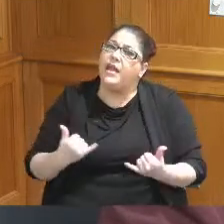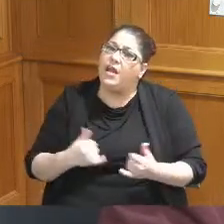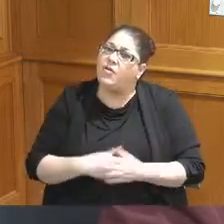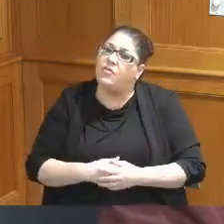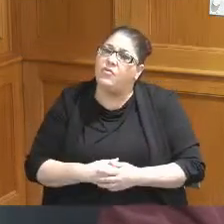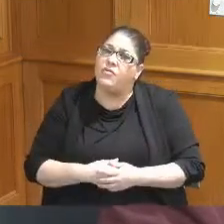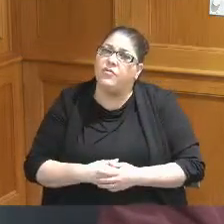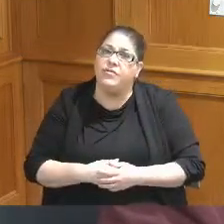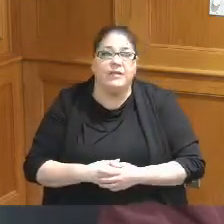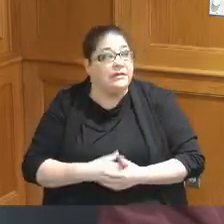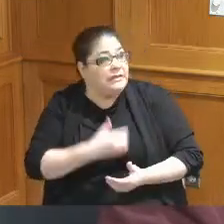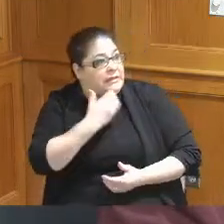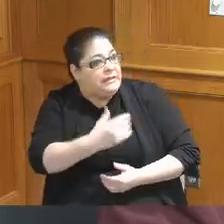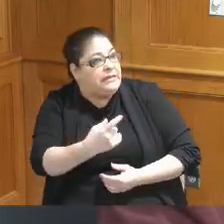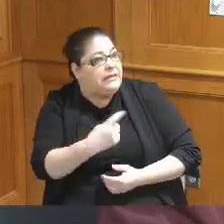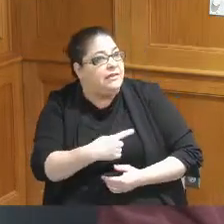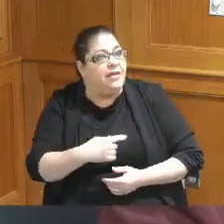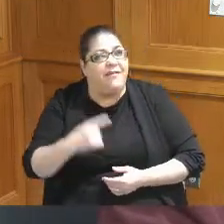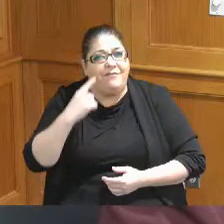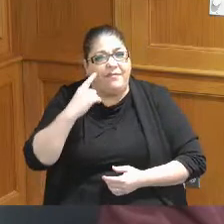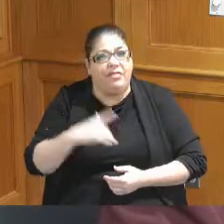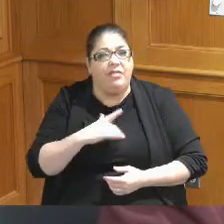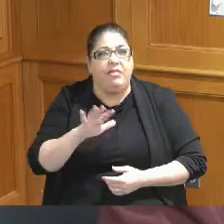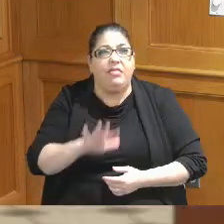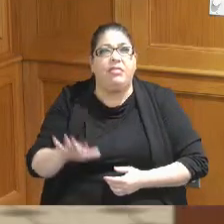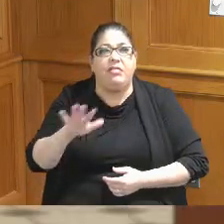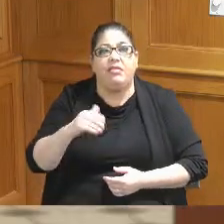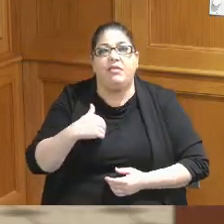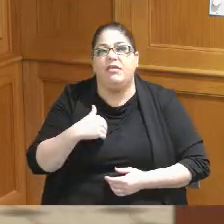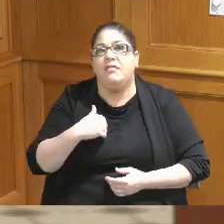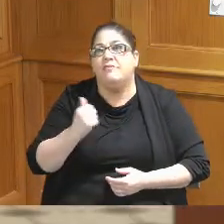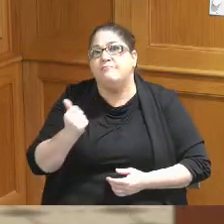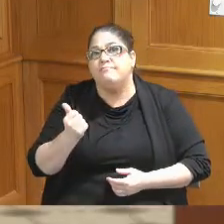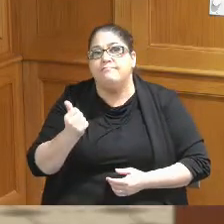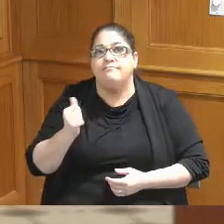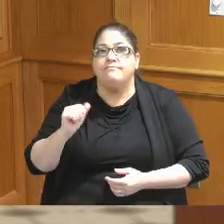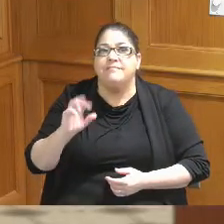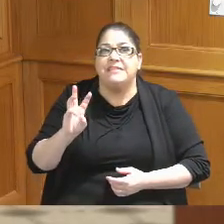that that's a great question I would say we at least work with six or seven on a